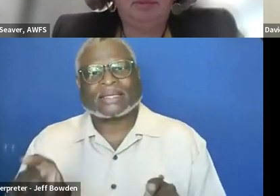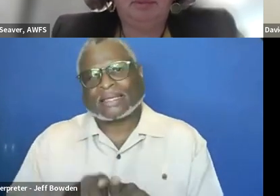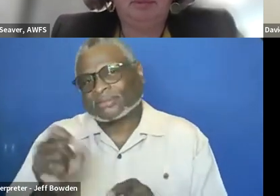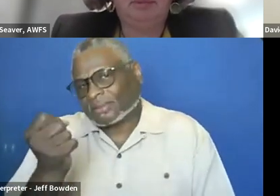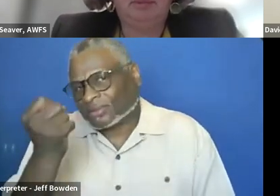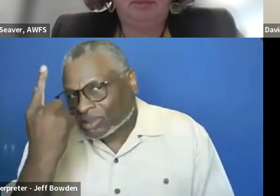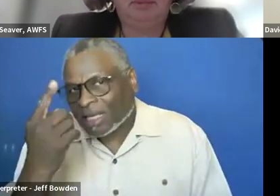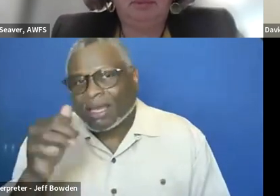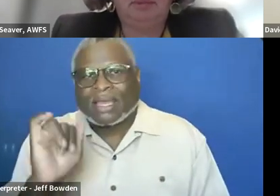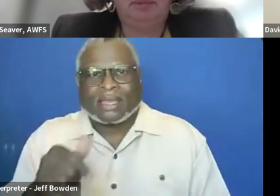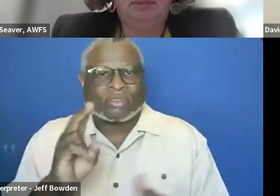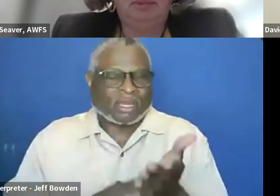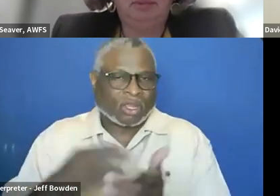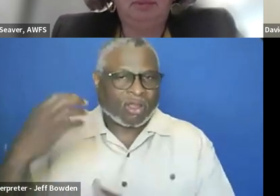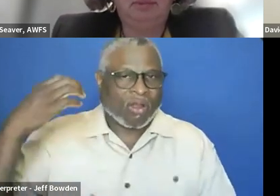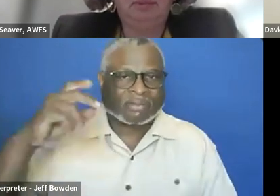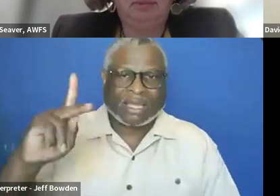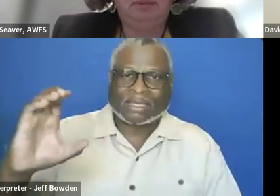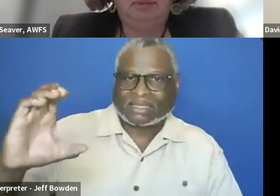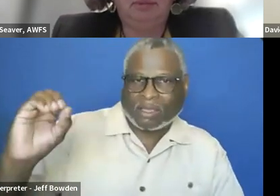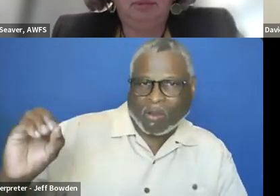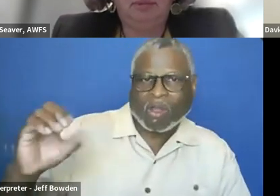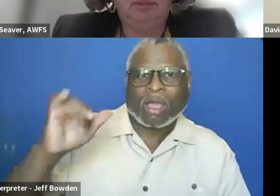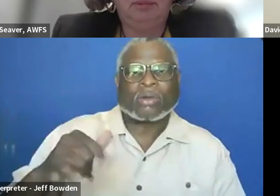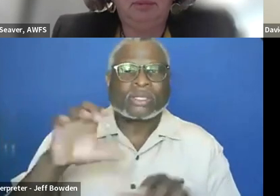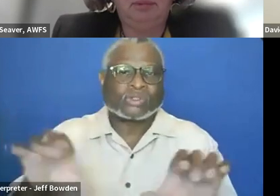of the contracting offices in terms of how well they are doing with sustainability.